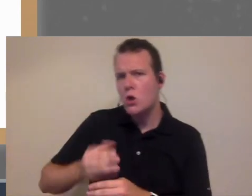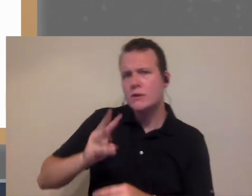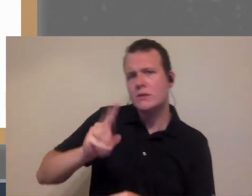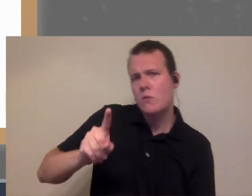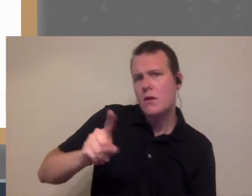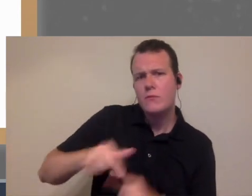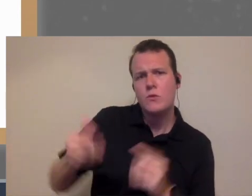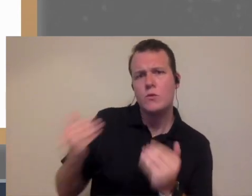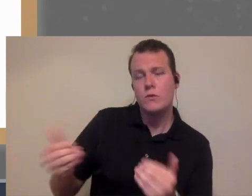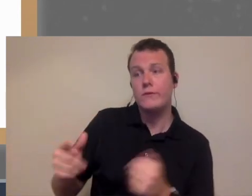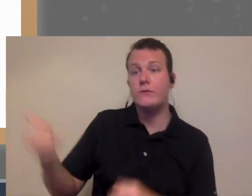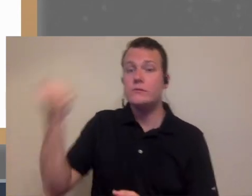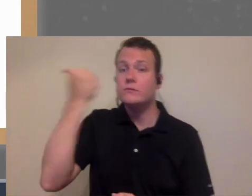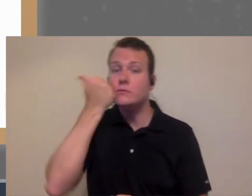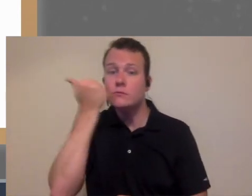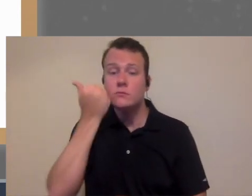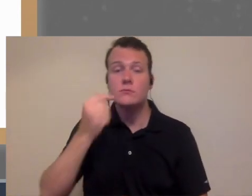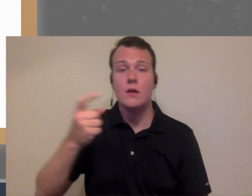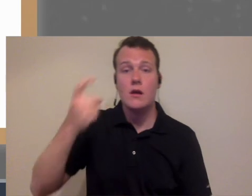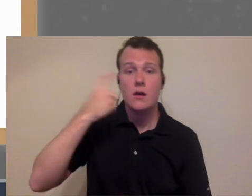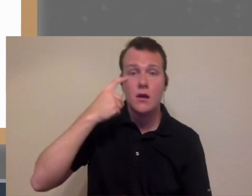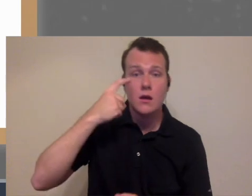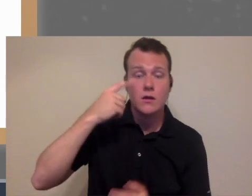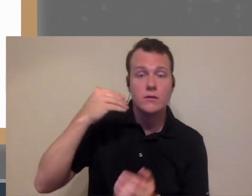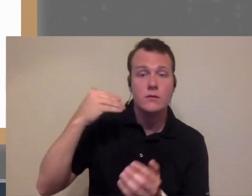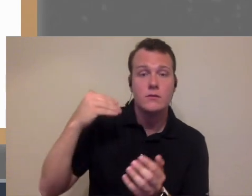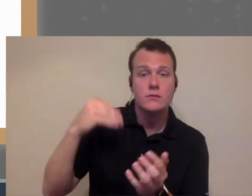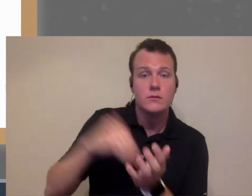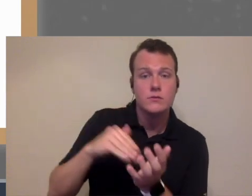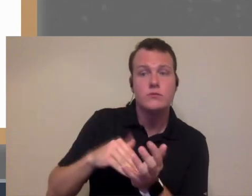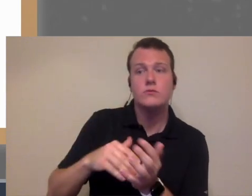that's how she does it for a dentist around you know optometrist and for her